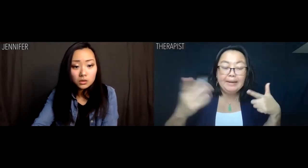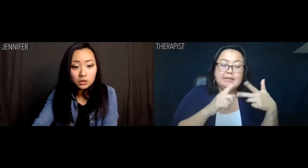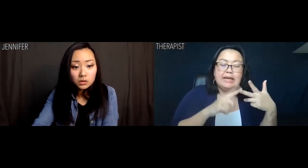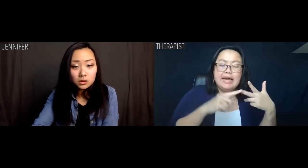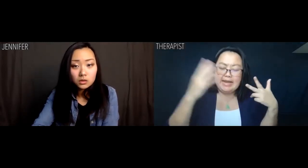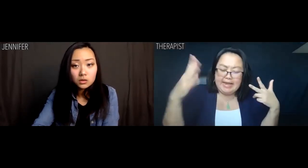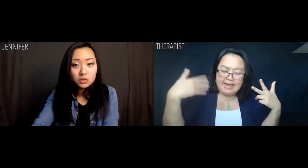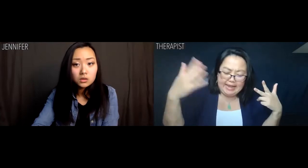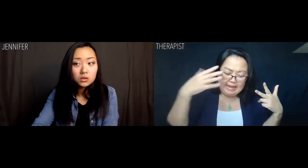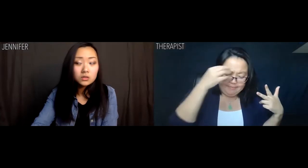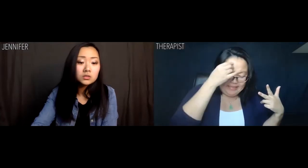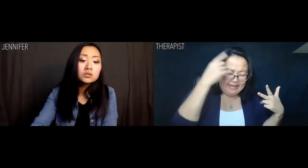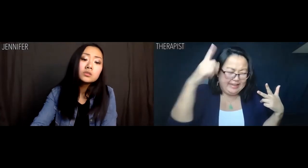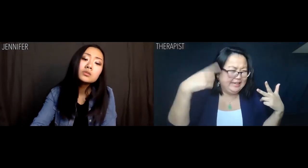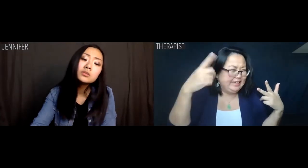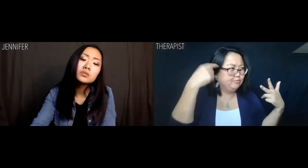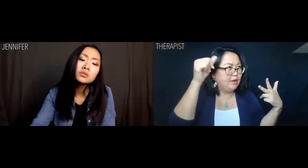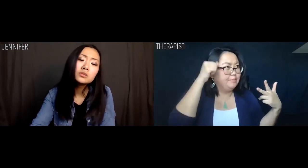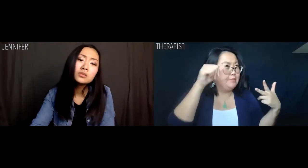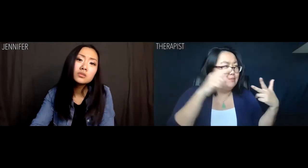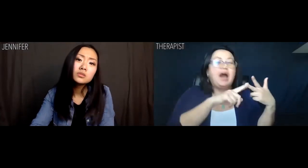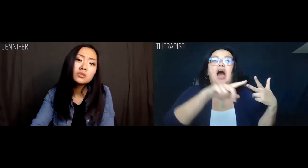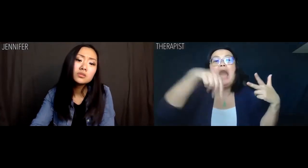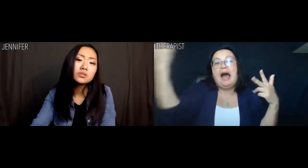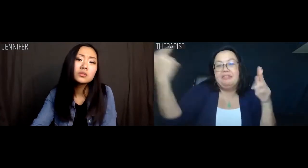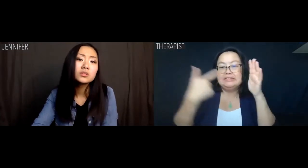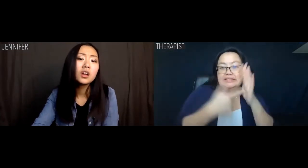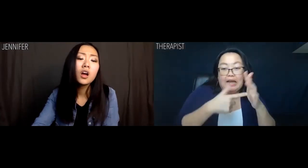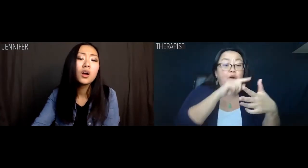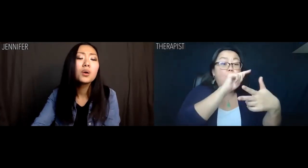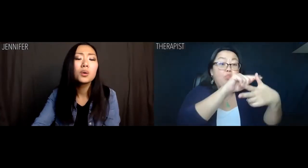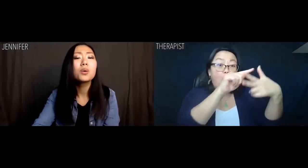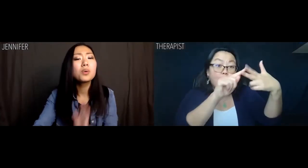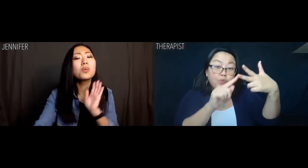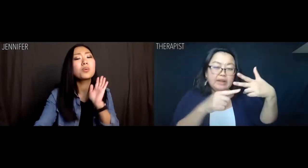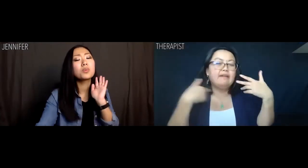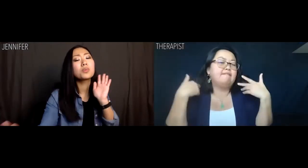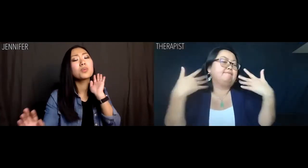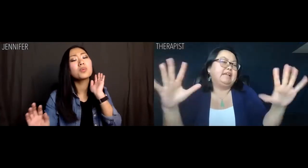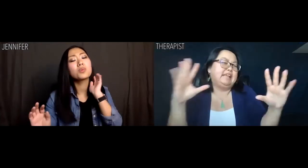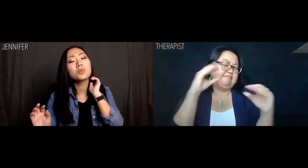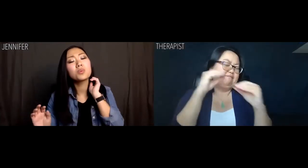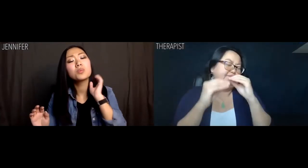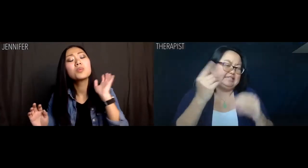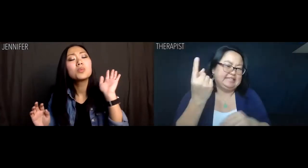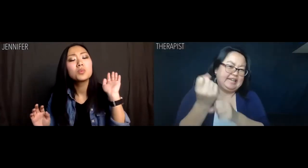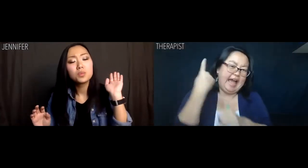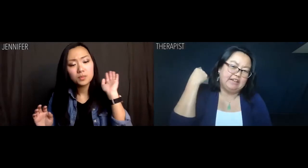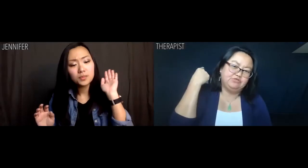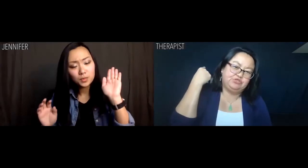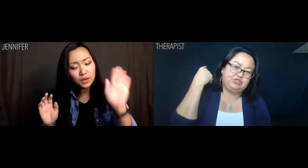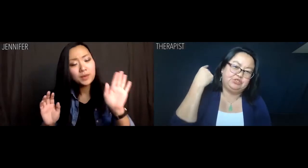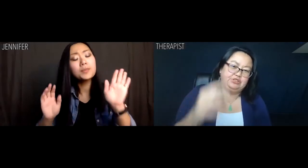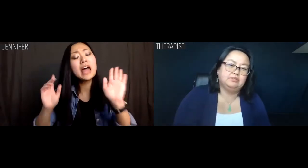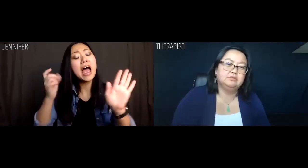Additional third example. We fixed it last year.